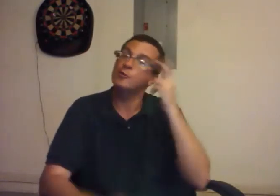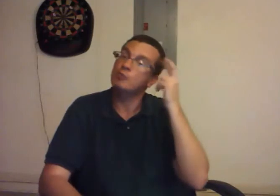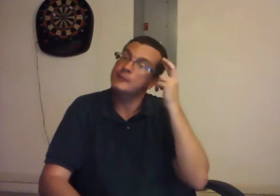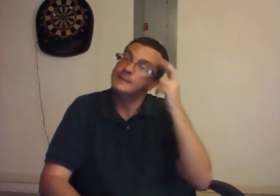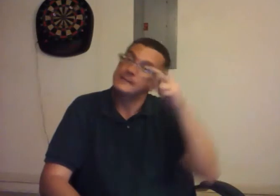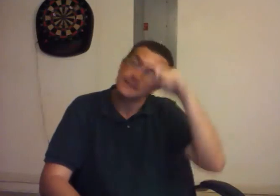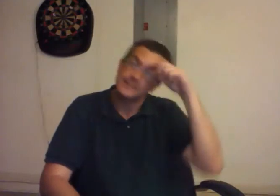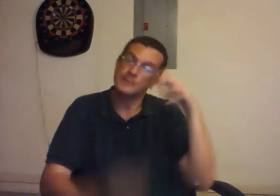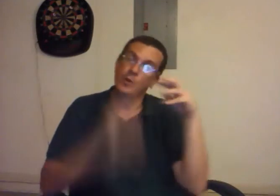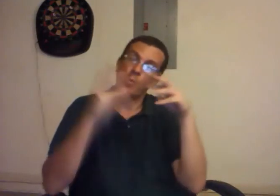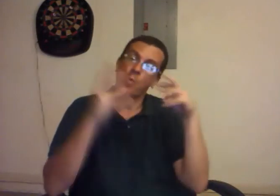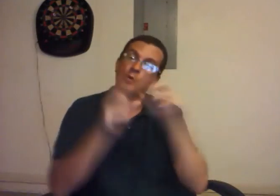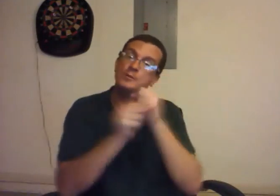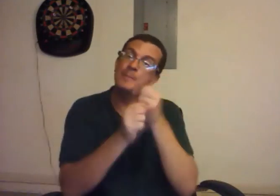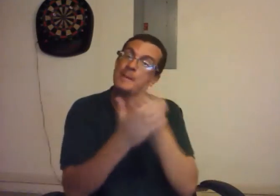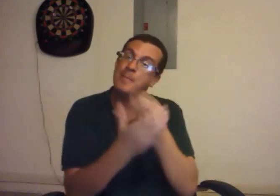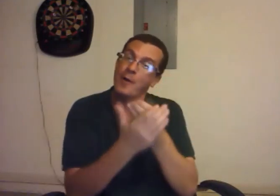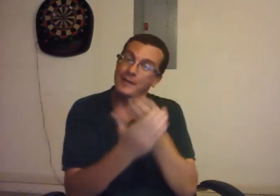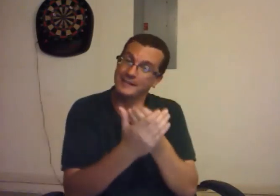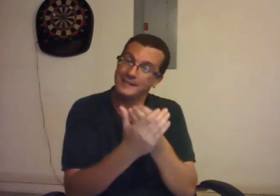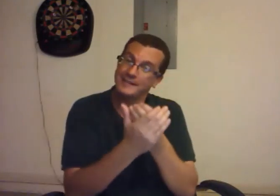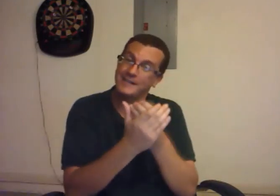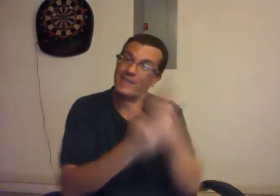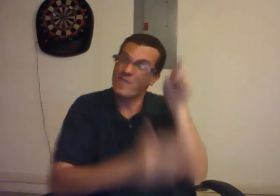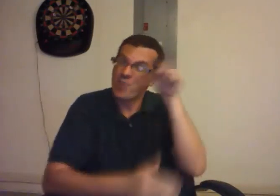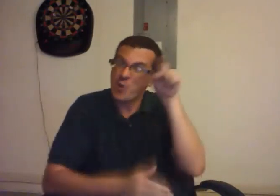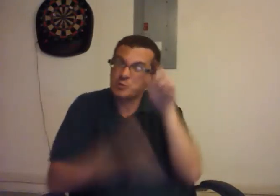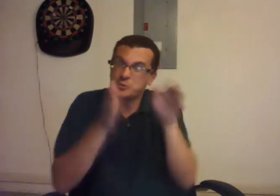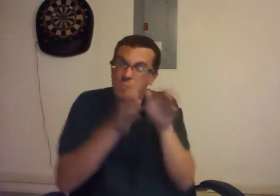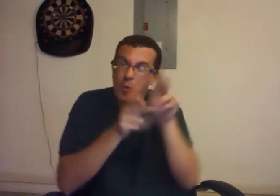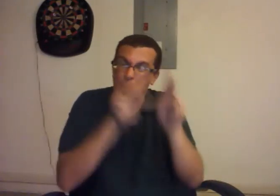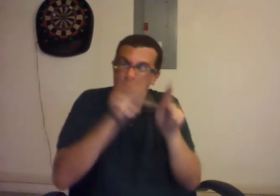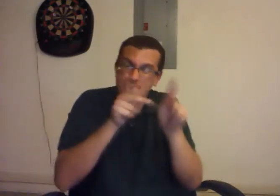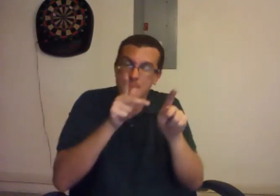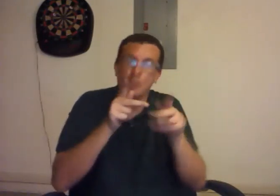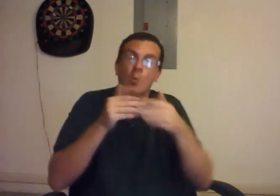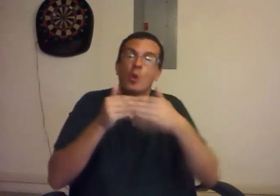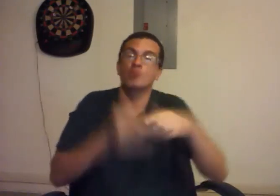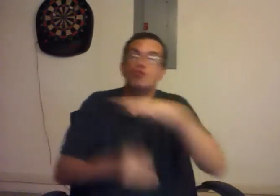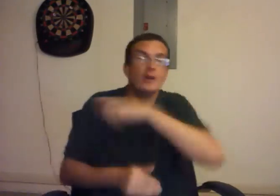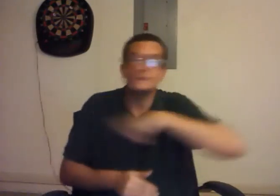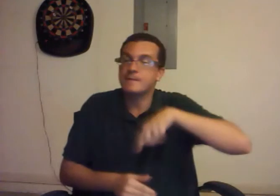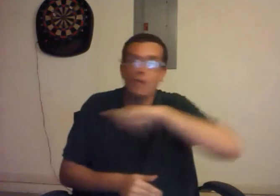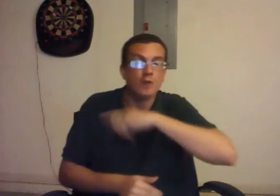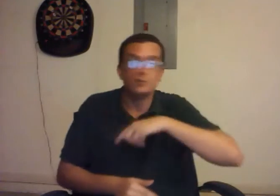The reason is because wars make money for a select group of people.